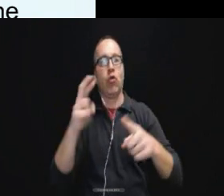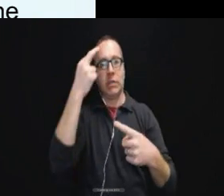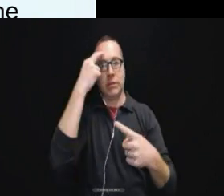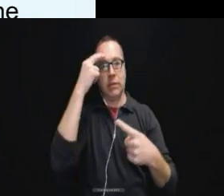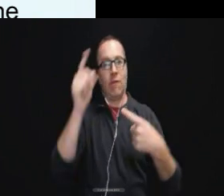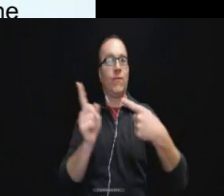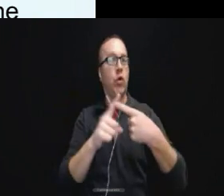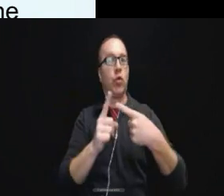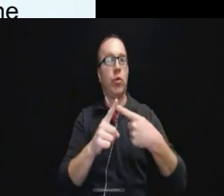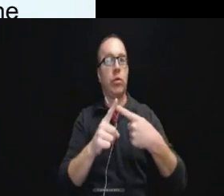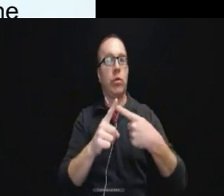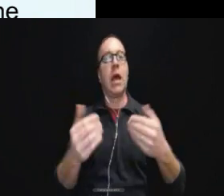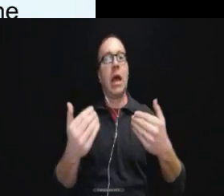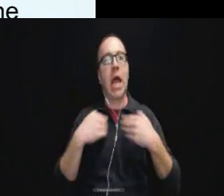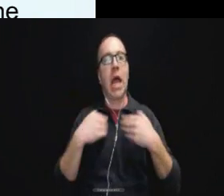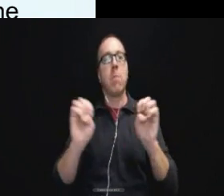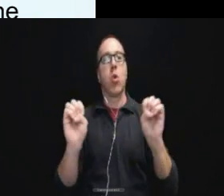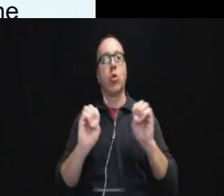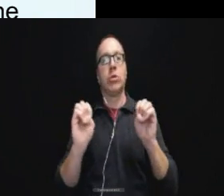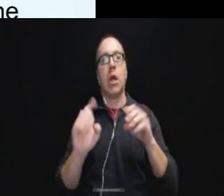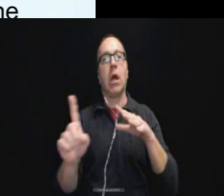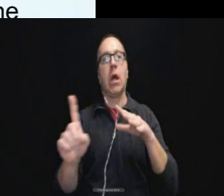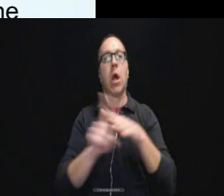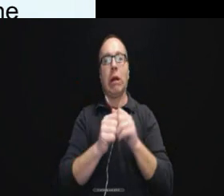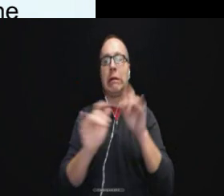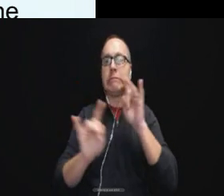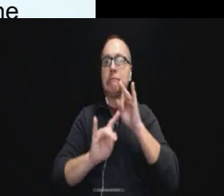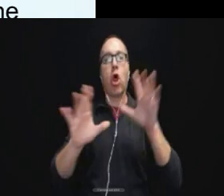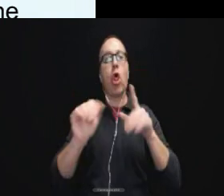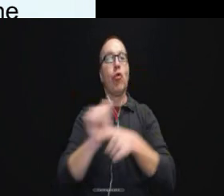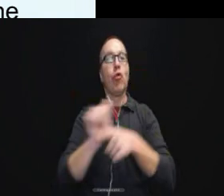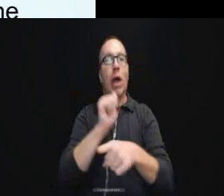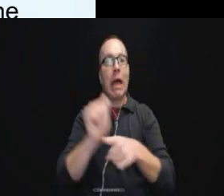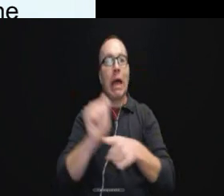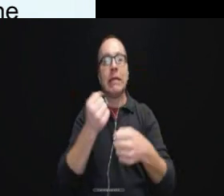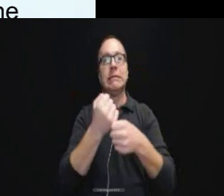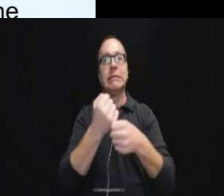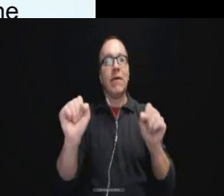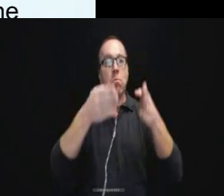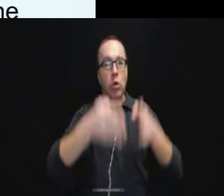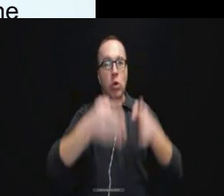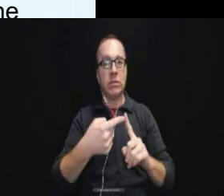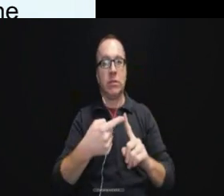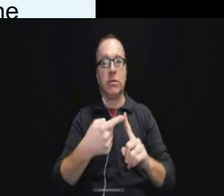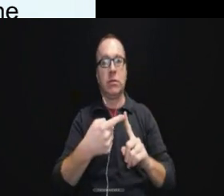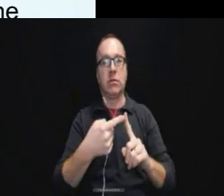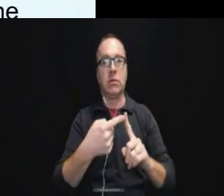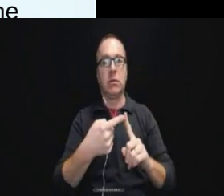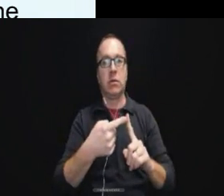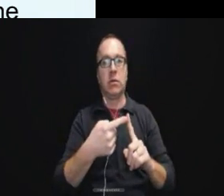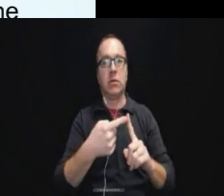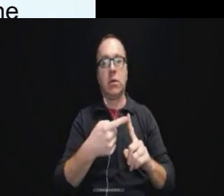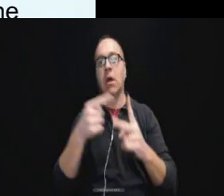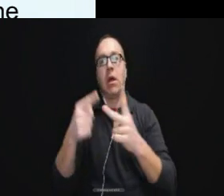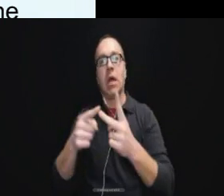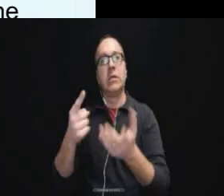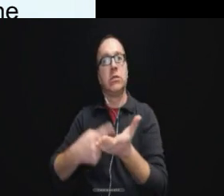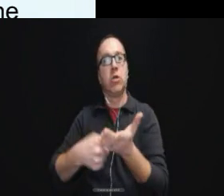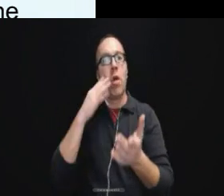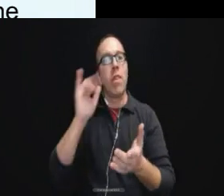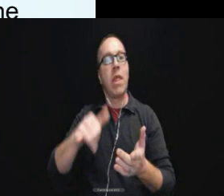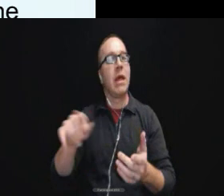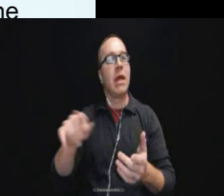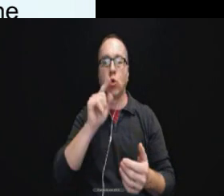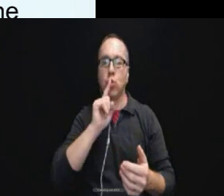One is that there is an emergency with imminent threat to the safety of an individual.